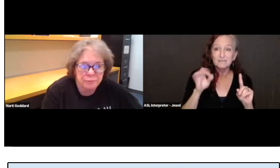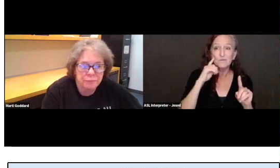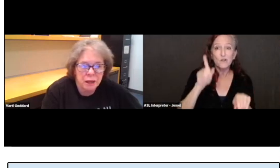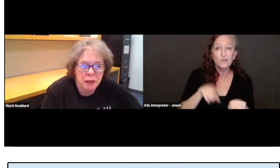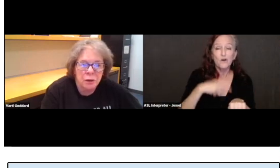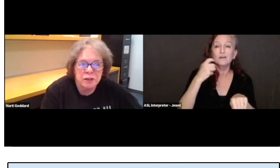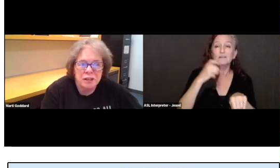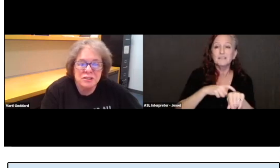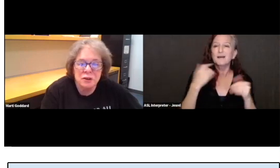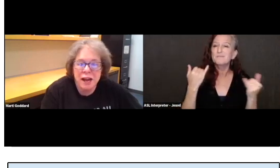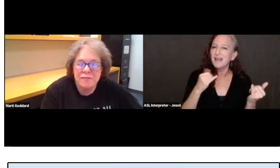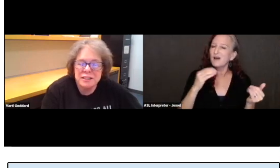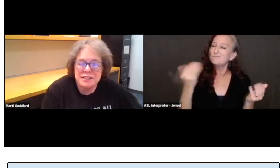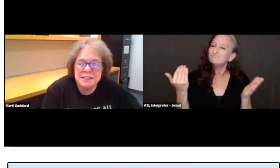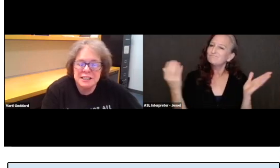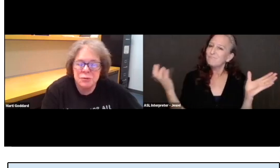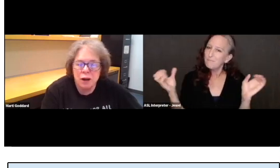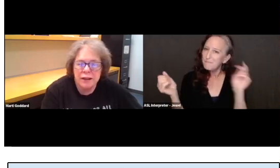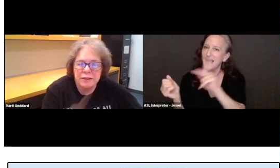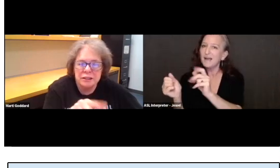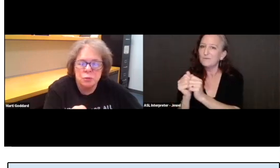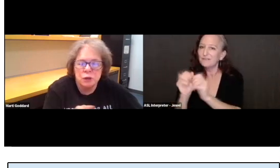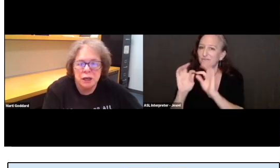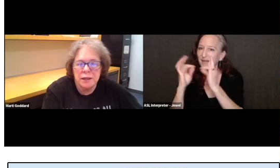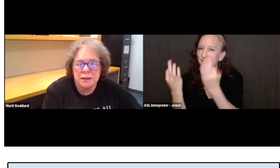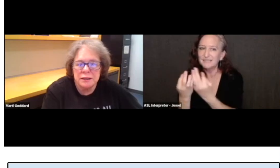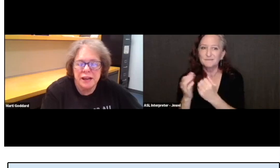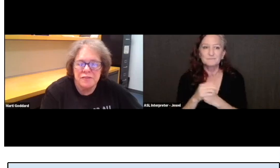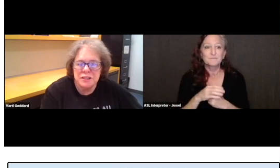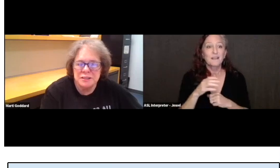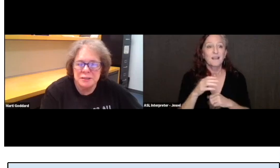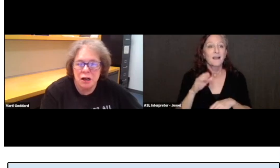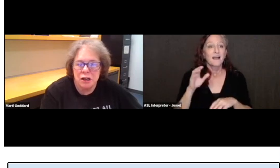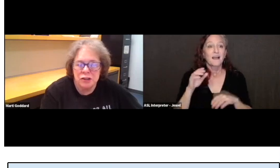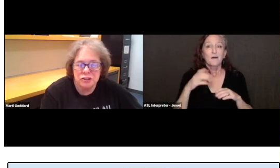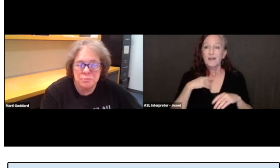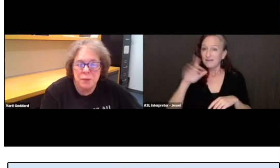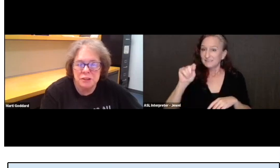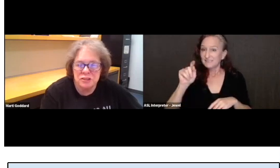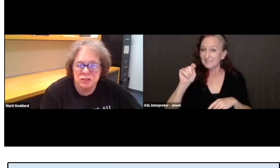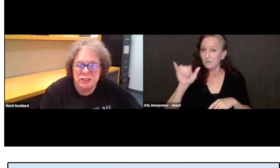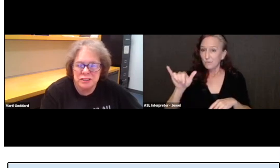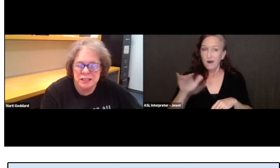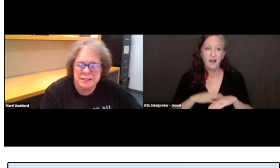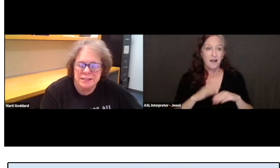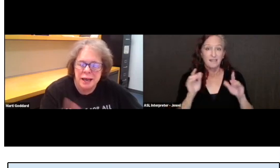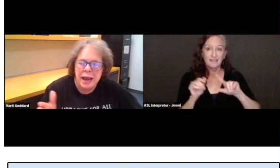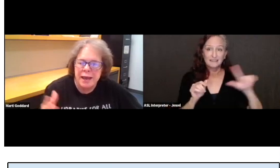We also have a TTY, the little one on the left, is on our public service desk.